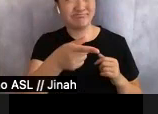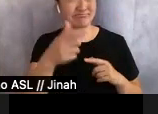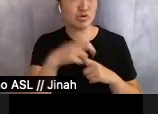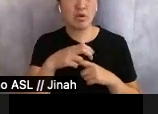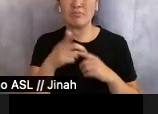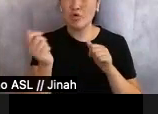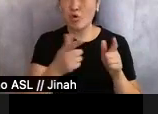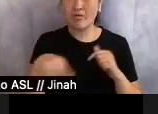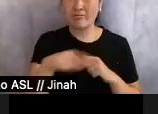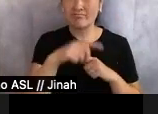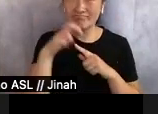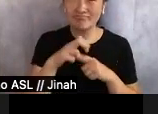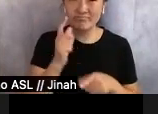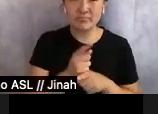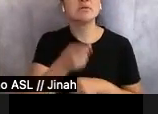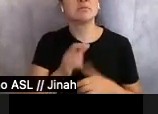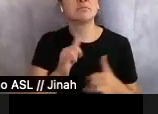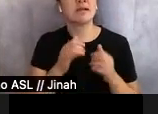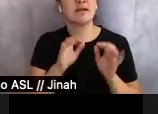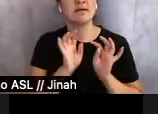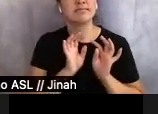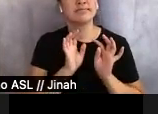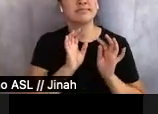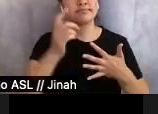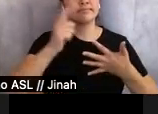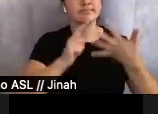She was playing in the showcase, the classically camellia music